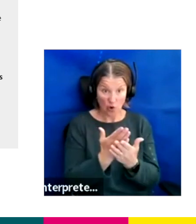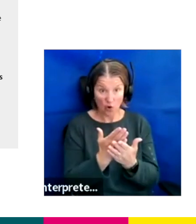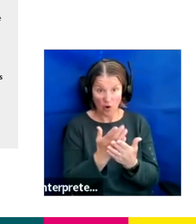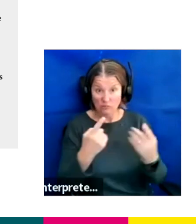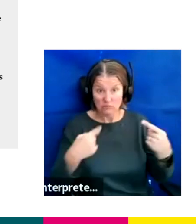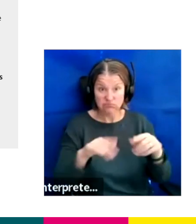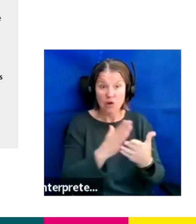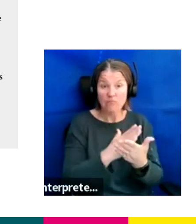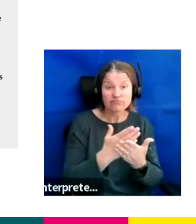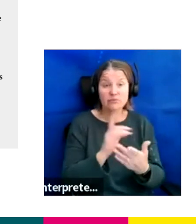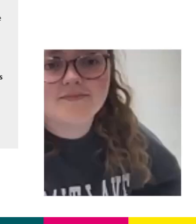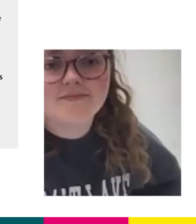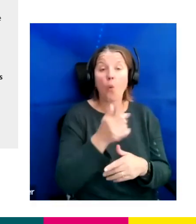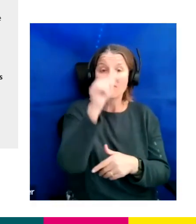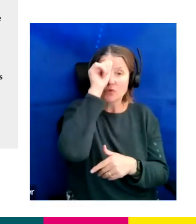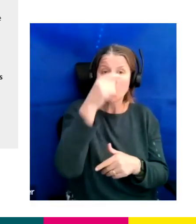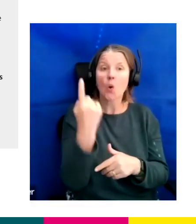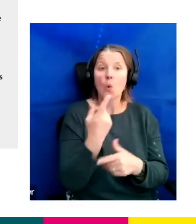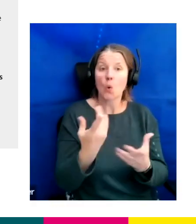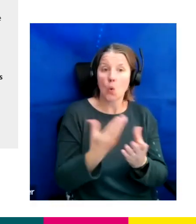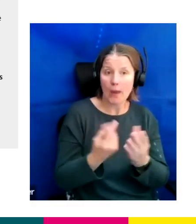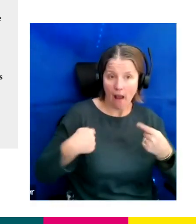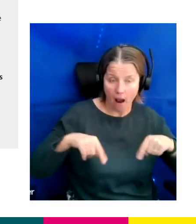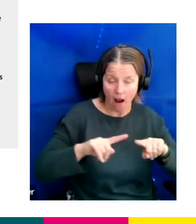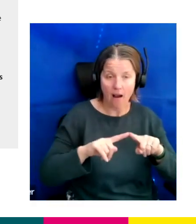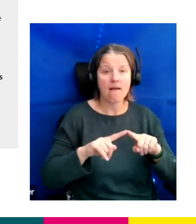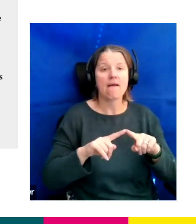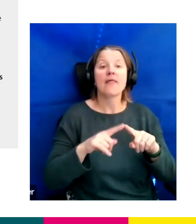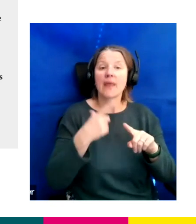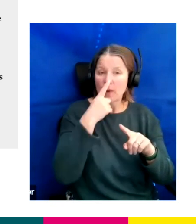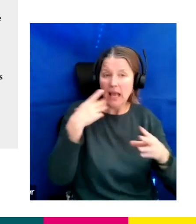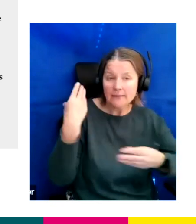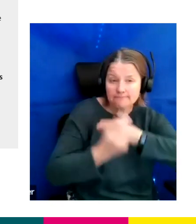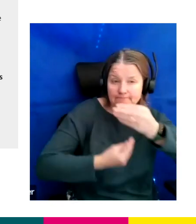So it's a good start and then we can go on to tell you a little bit about what we do